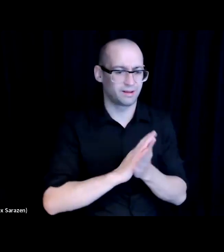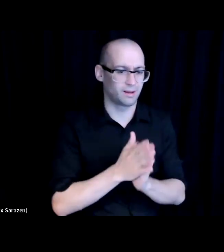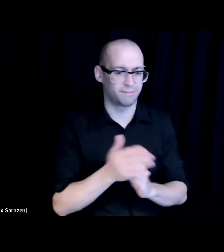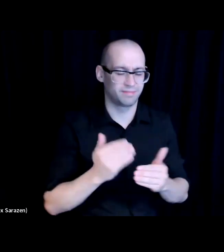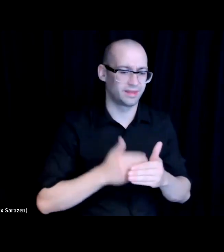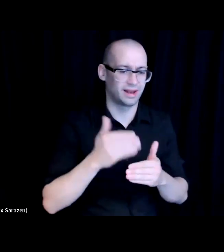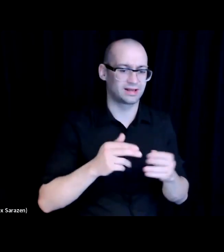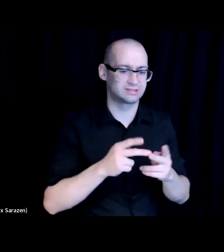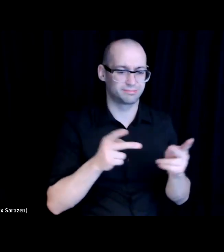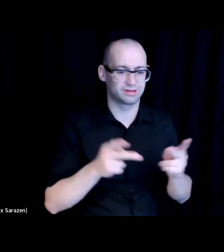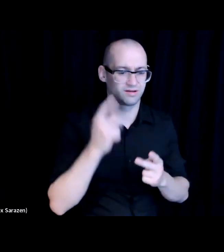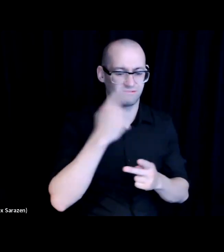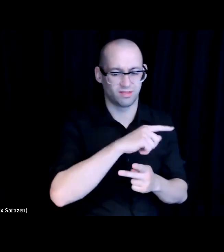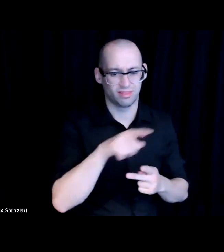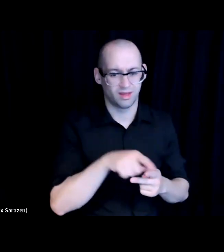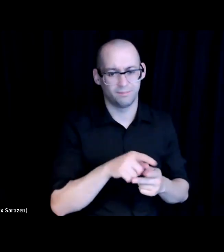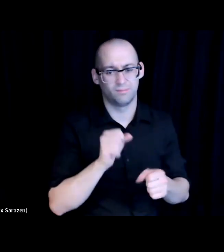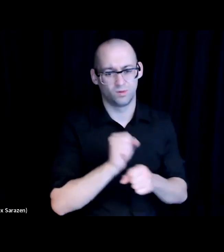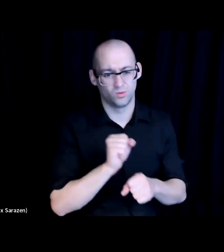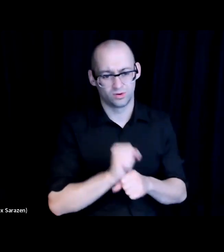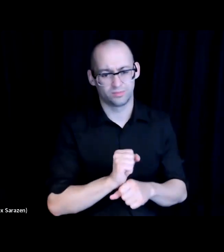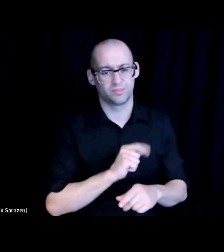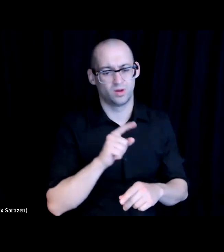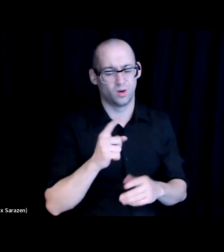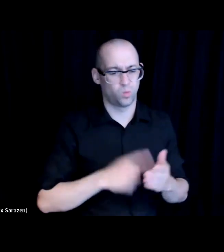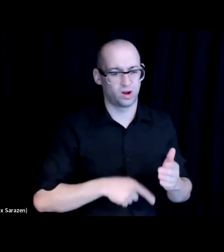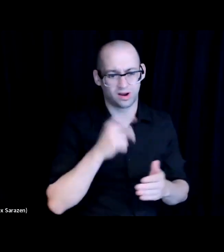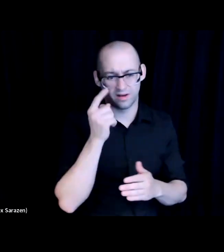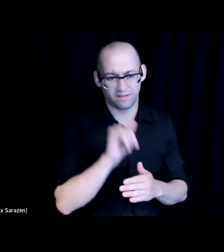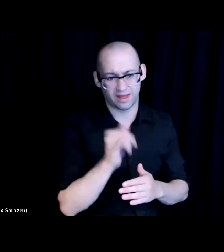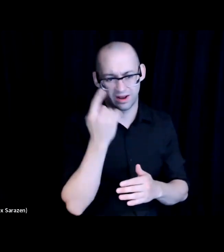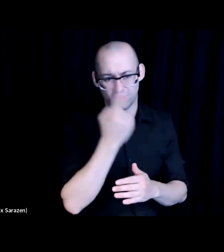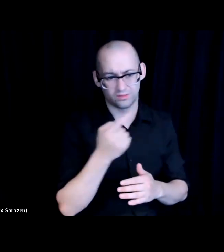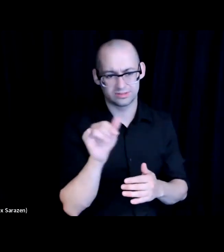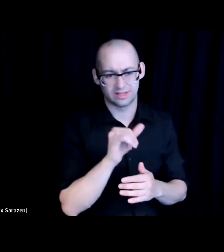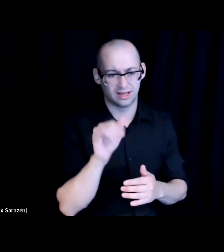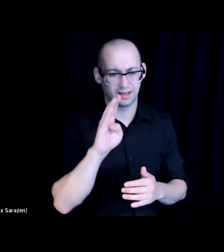spaces for them to go and work and so what those look like Bitwise has a venture capital